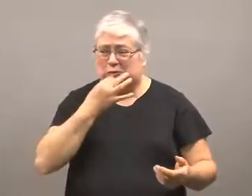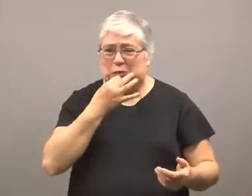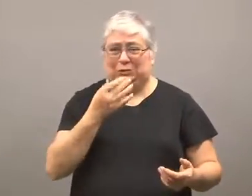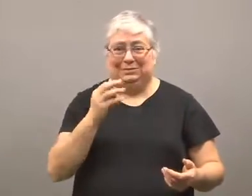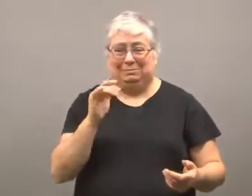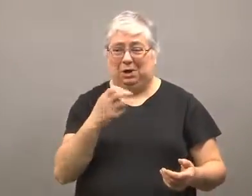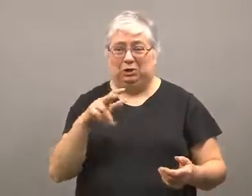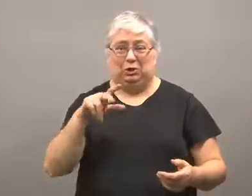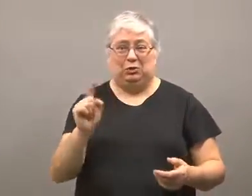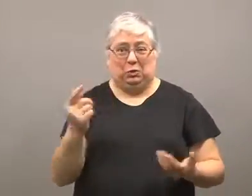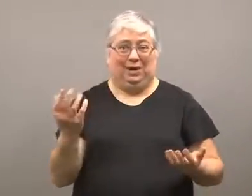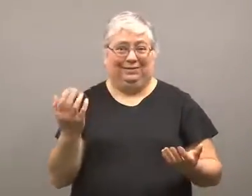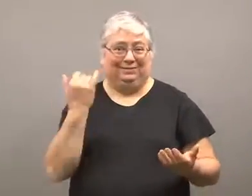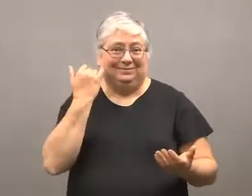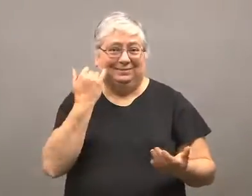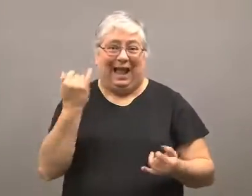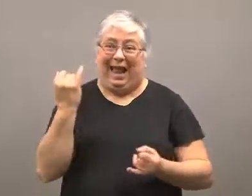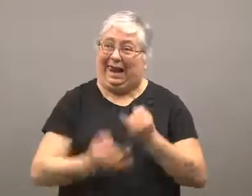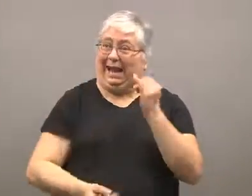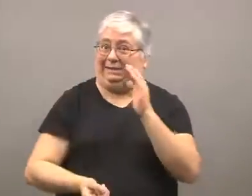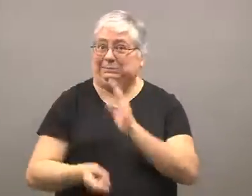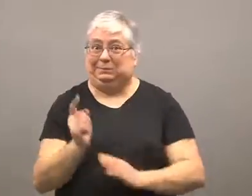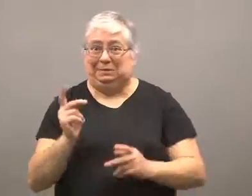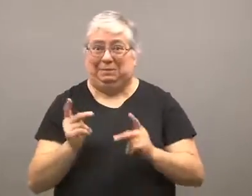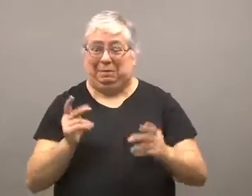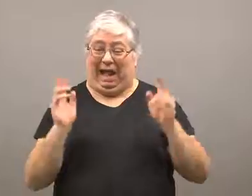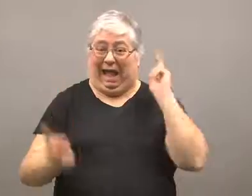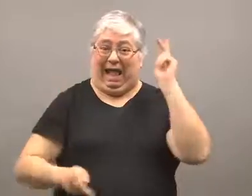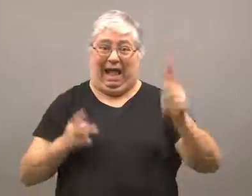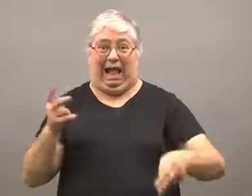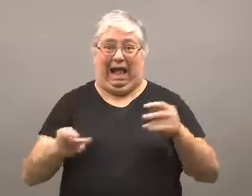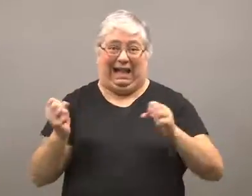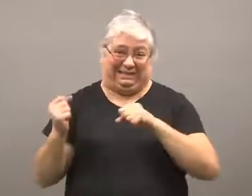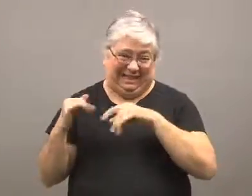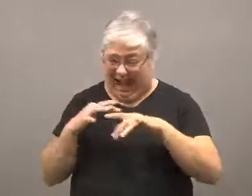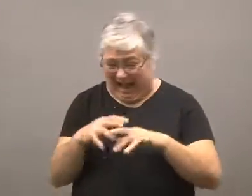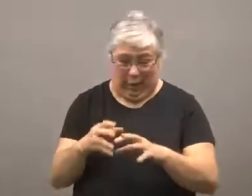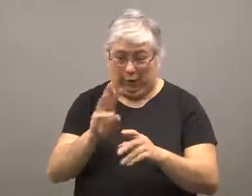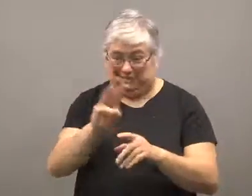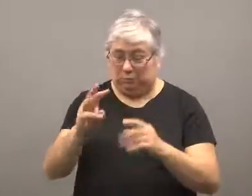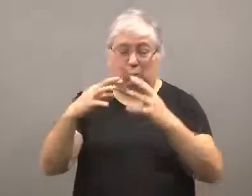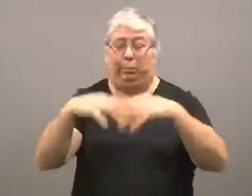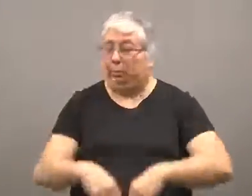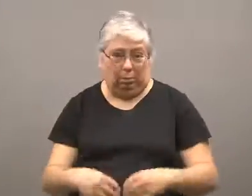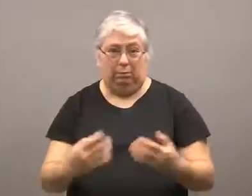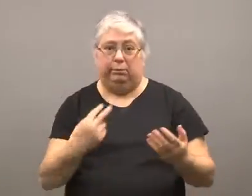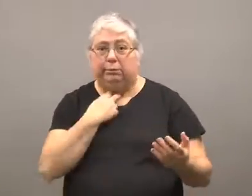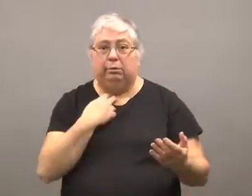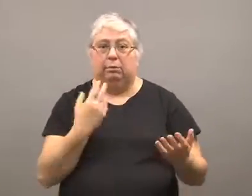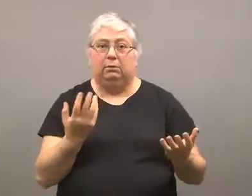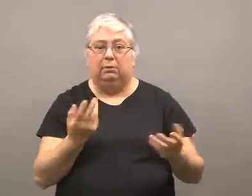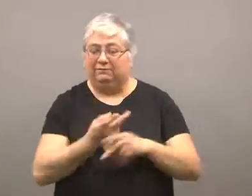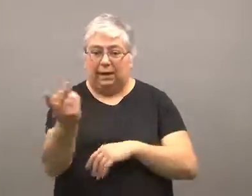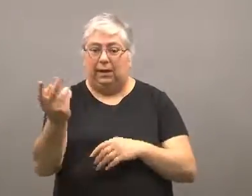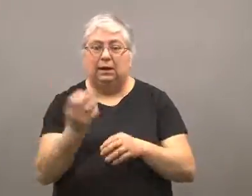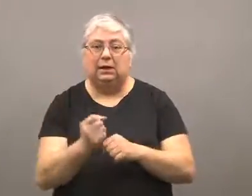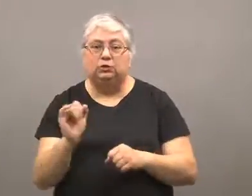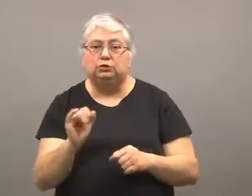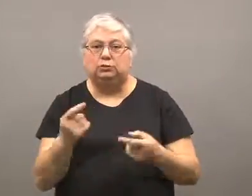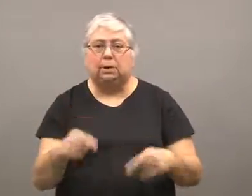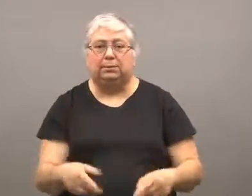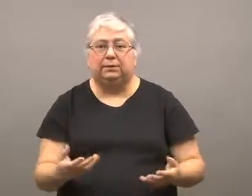With all the last minute people getting on the site before March 31,